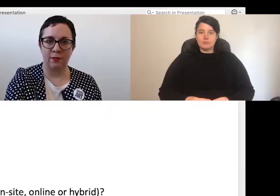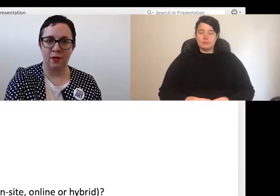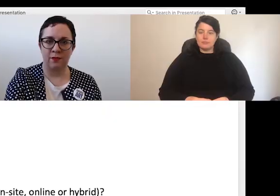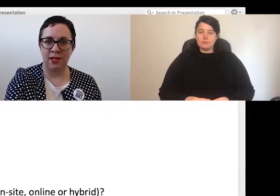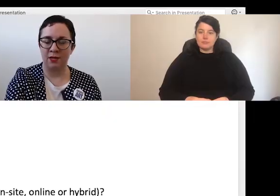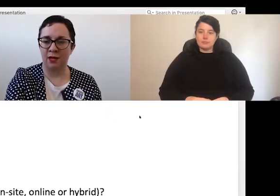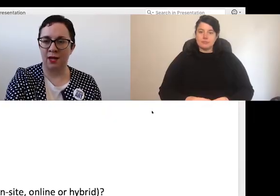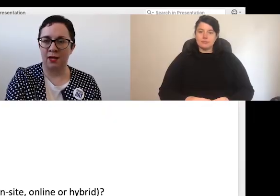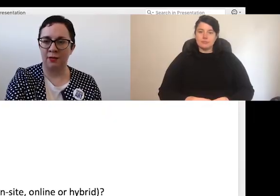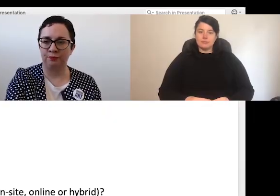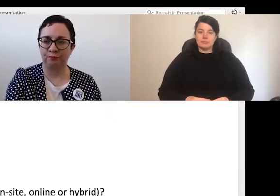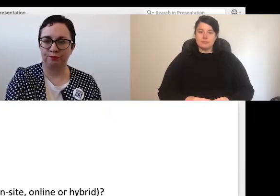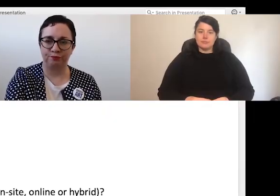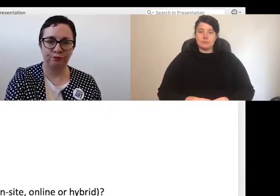that's online now.